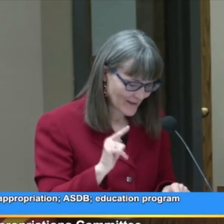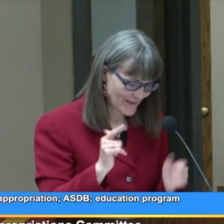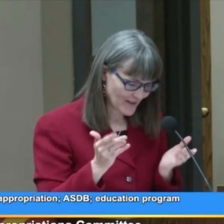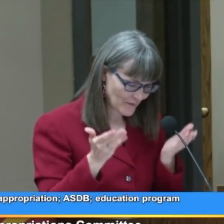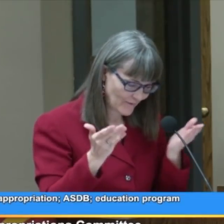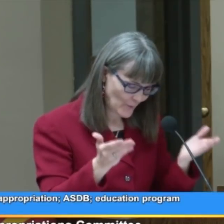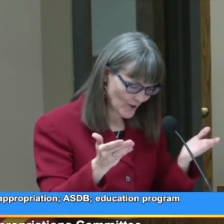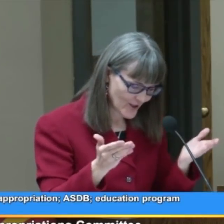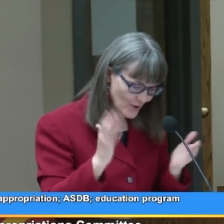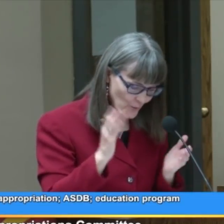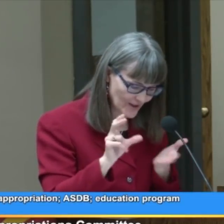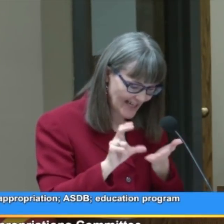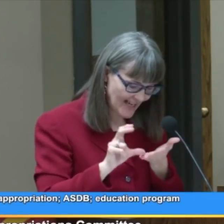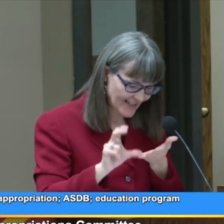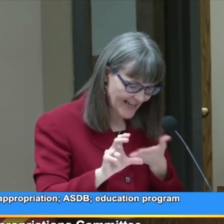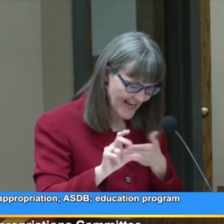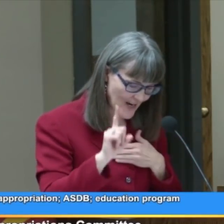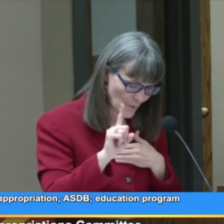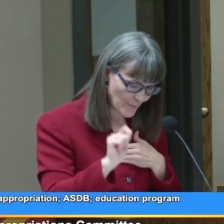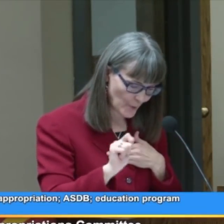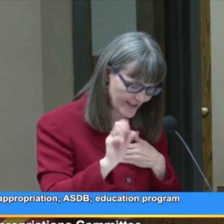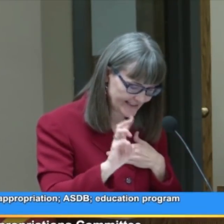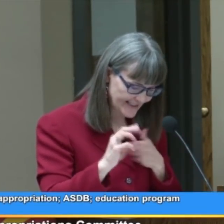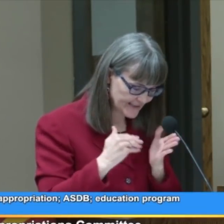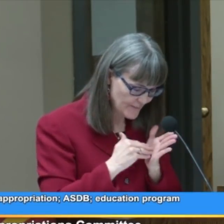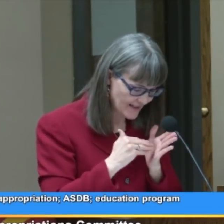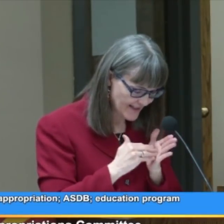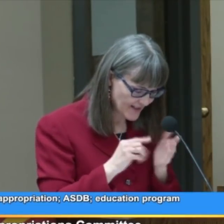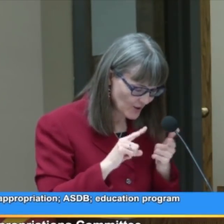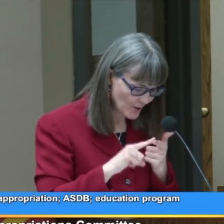The bill before you will allocate 1.6 million